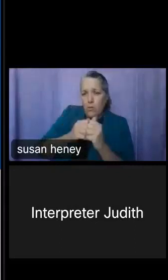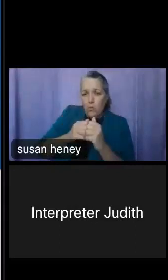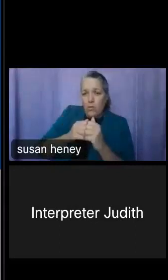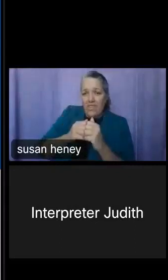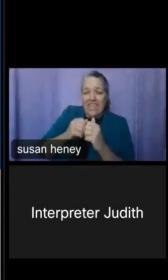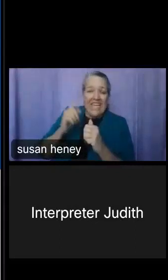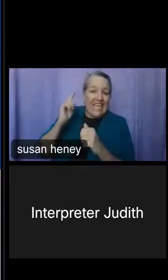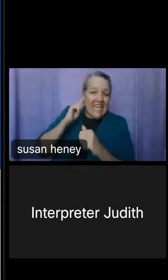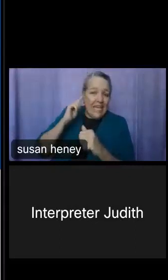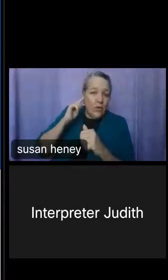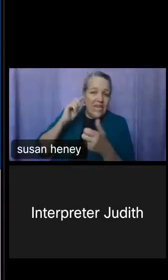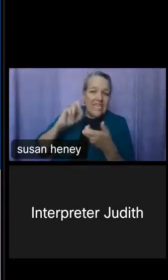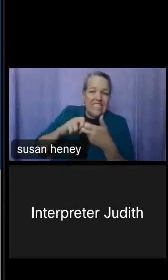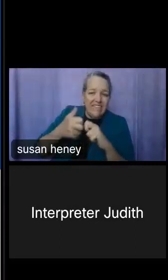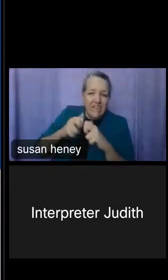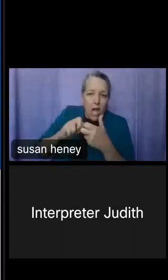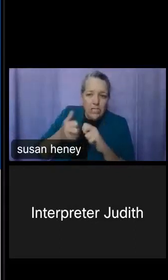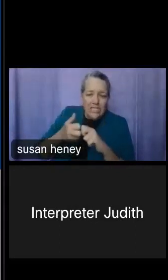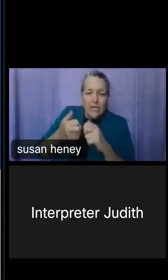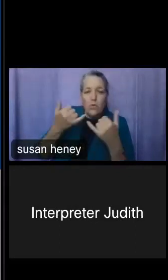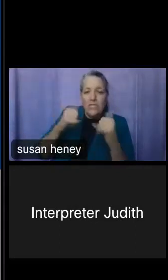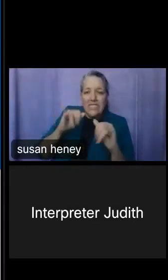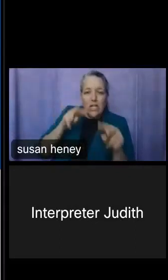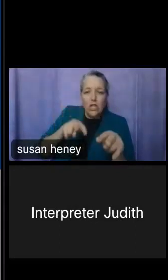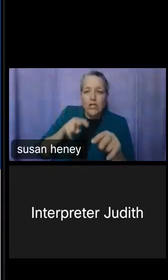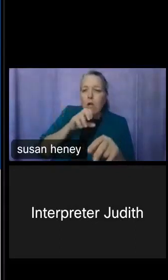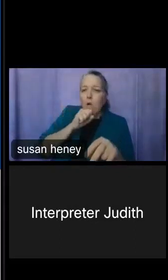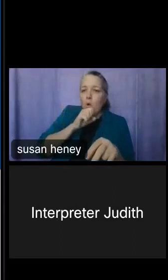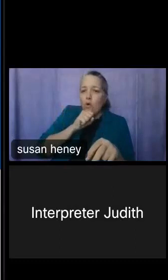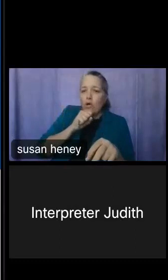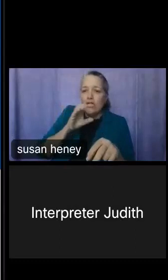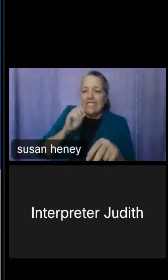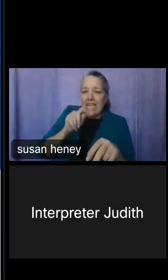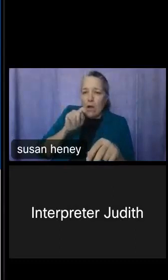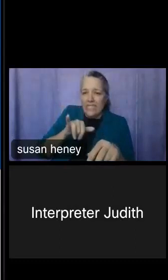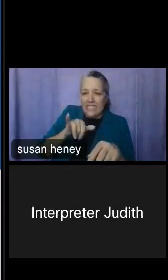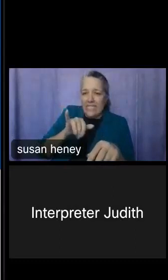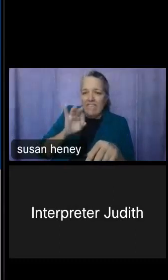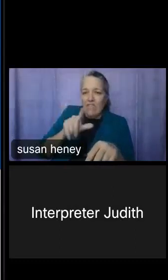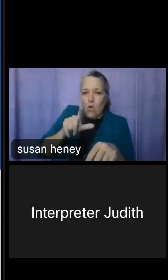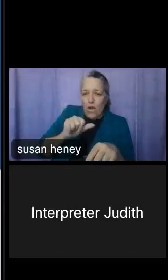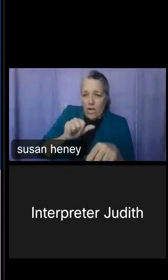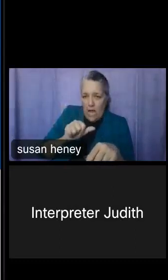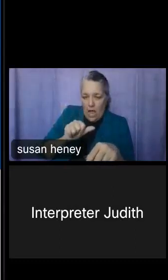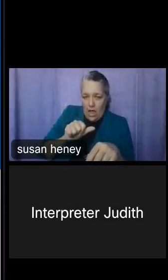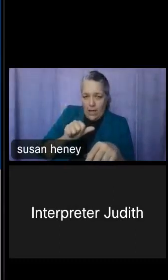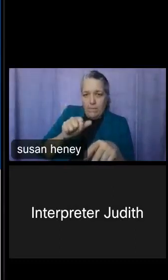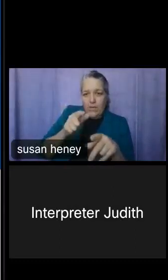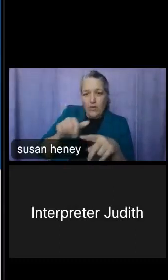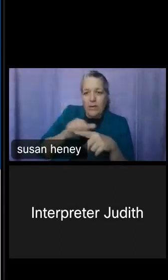the same census tracts in Orange County, Florida, but you can practice loading all these filters